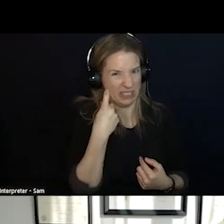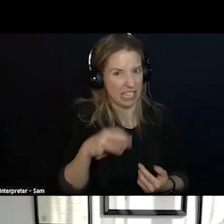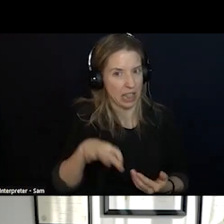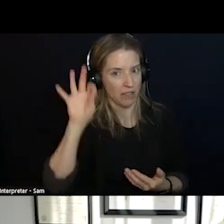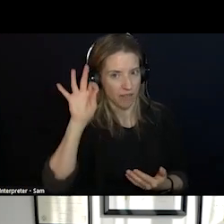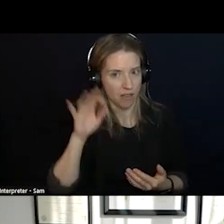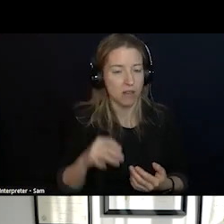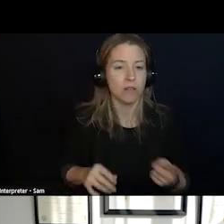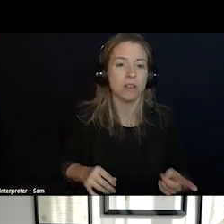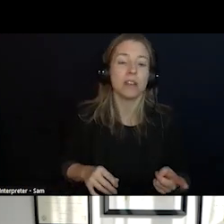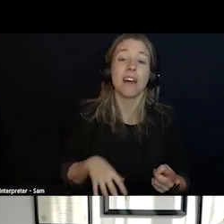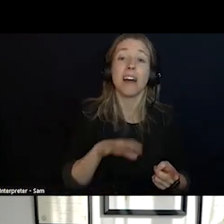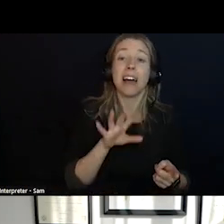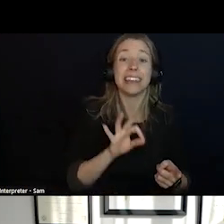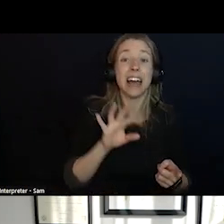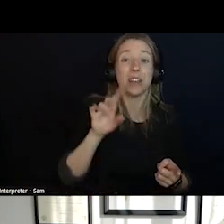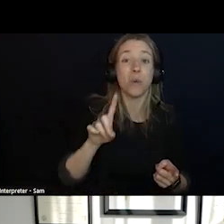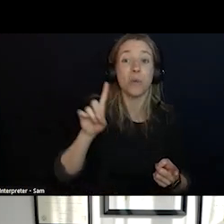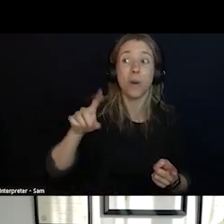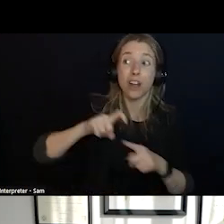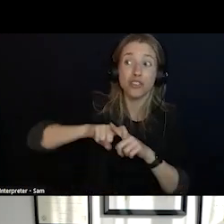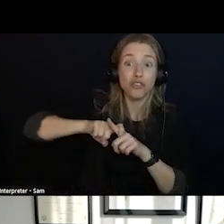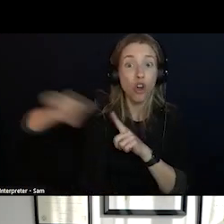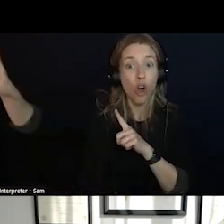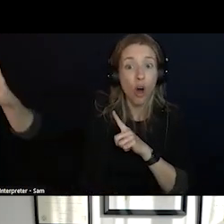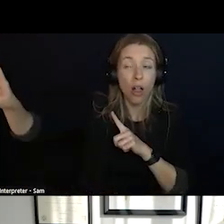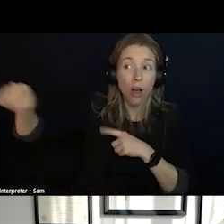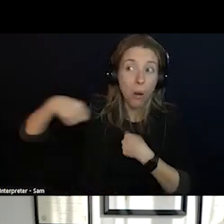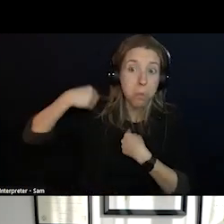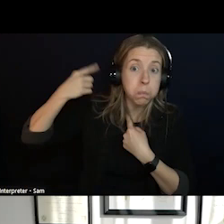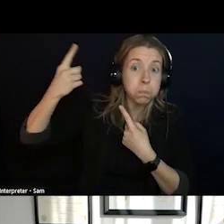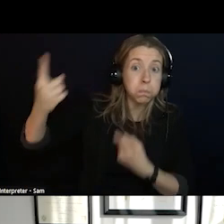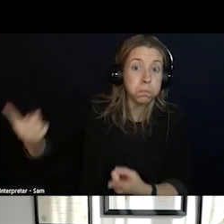DID ALWAYS HAVE 911 IN EMERGENCY MEDICAL SYSTEMS. I THINK PEOPLE ASSUMED IT HAS